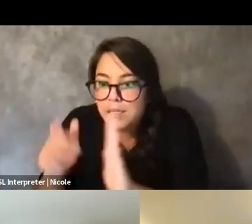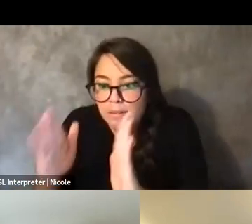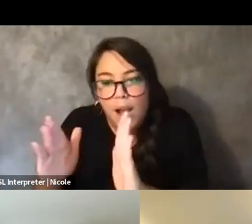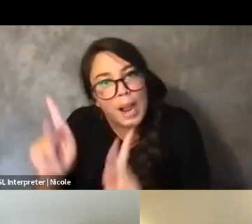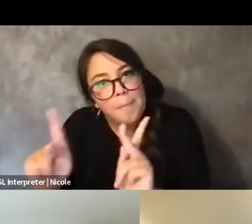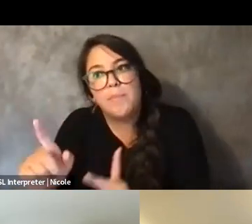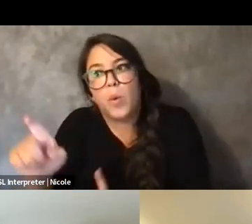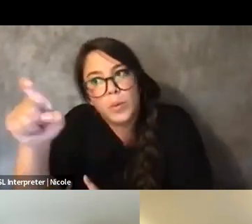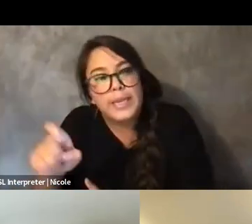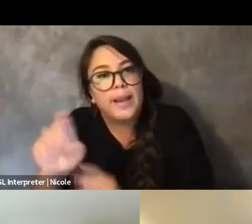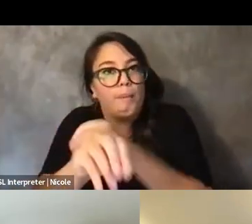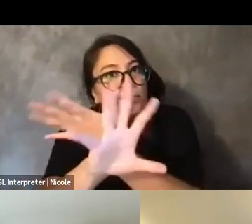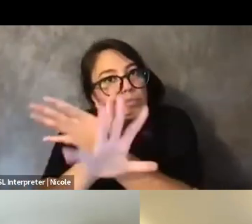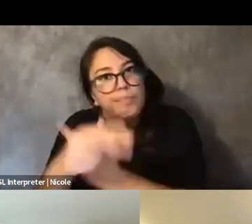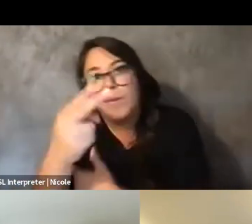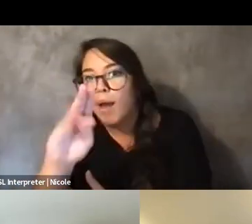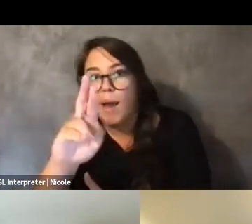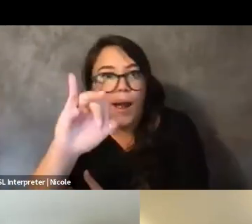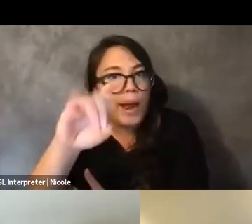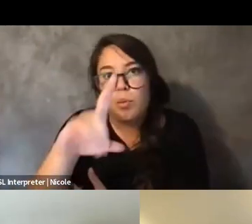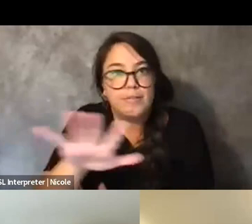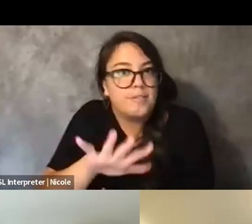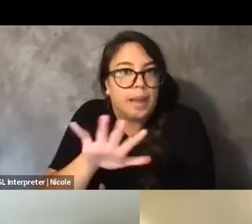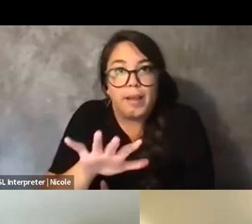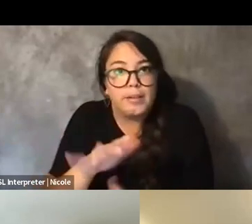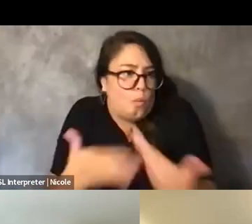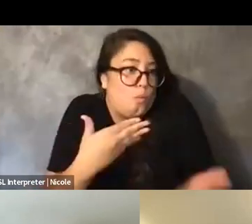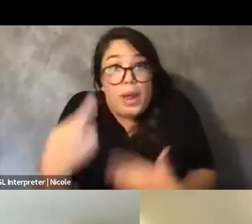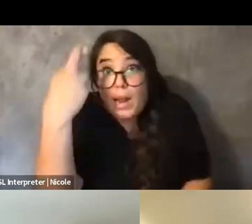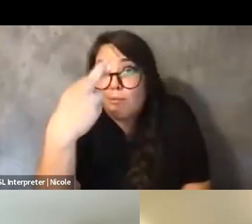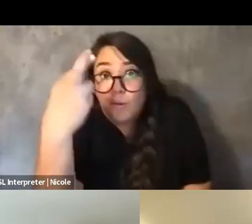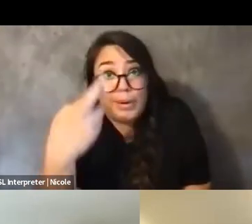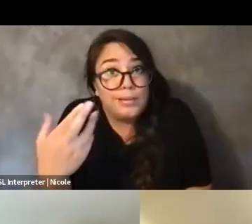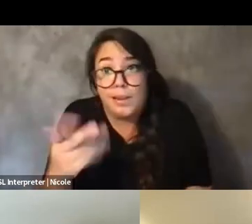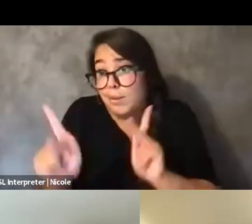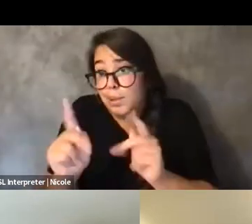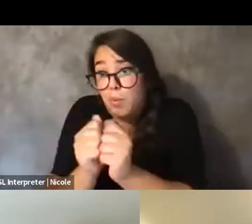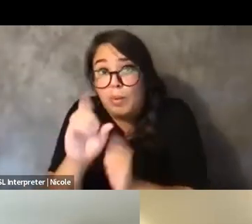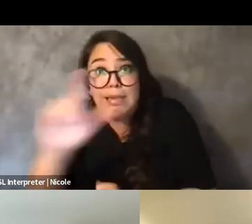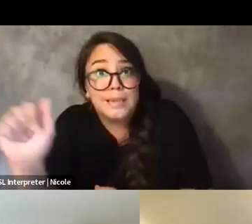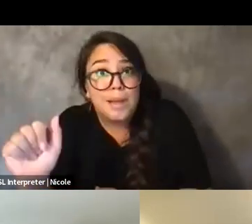For whatever reason, folks with disabilities who are bedbound or whatever keeps folks